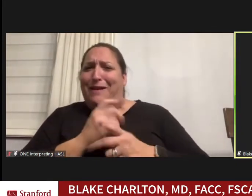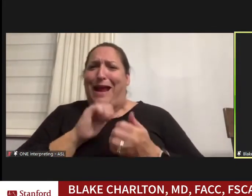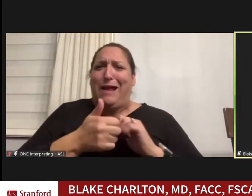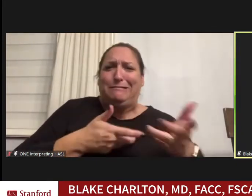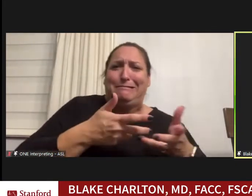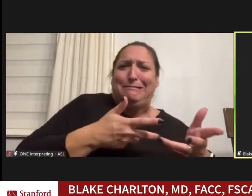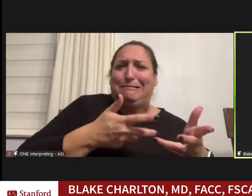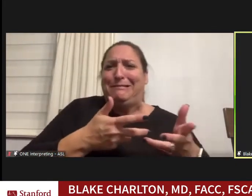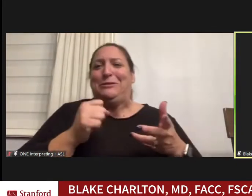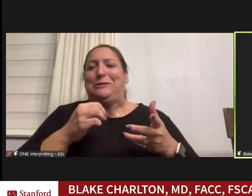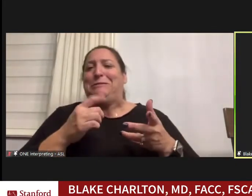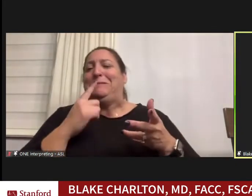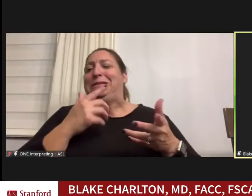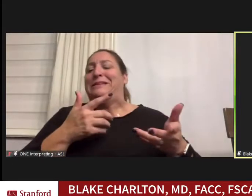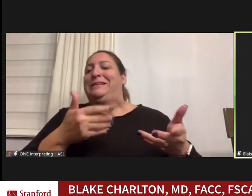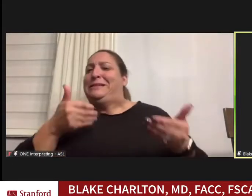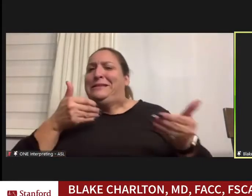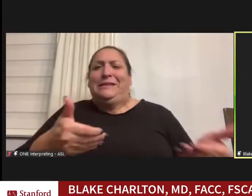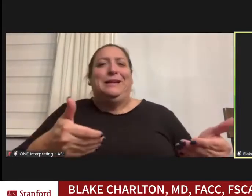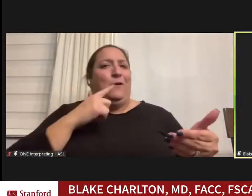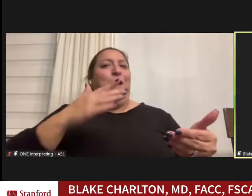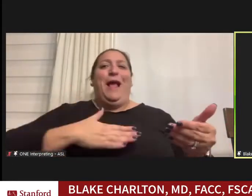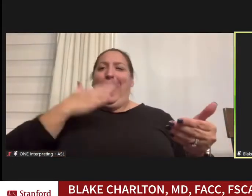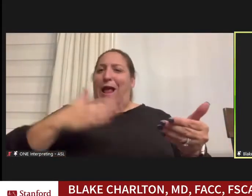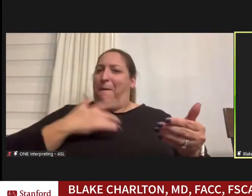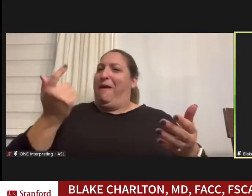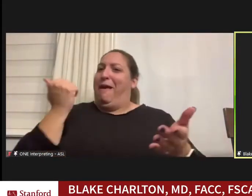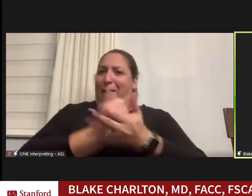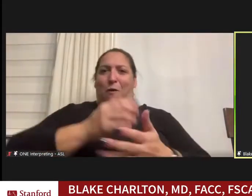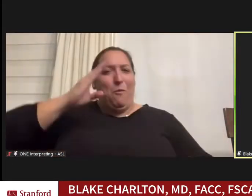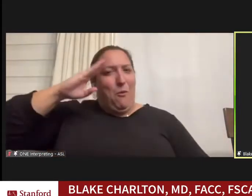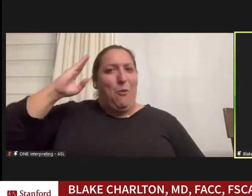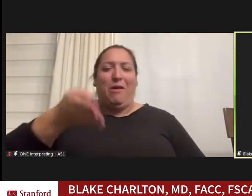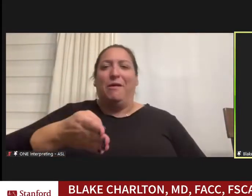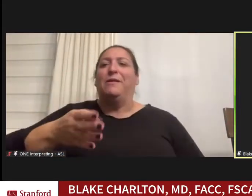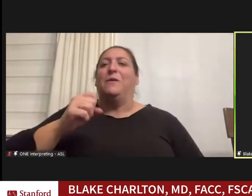her, so I said yeah I'd be happy to help with this heartbreaking and difficult case critical